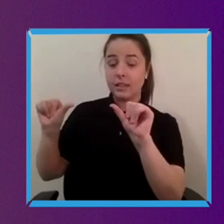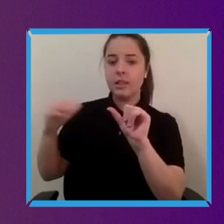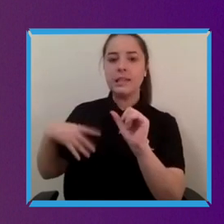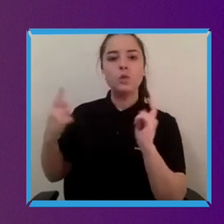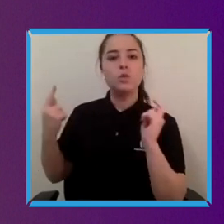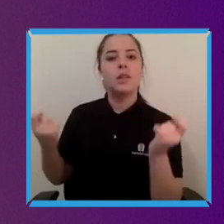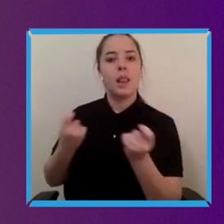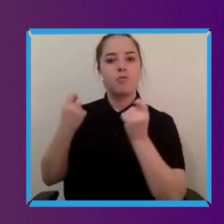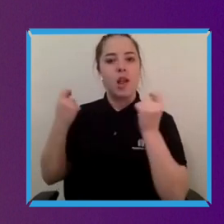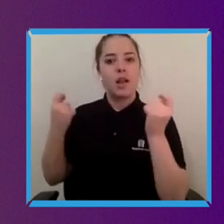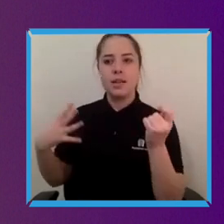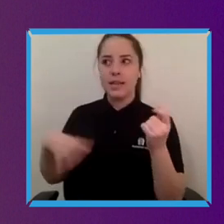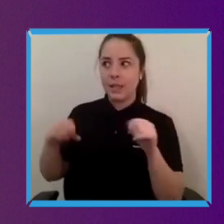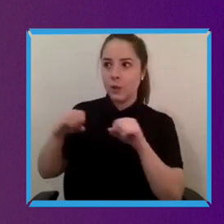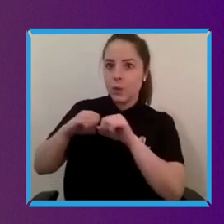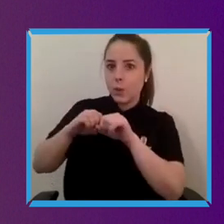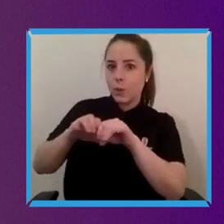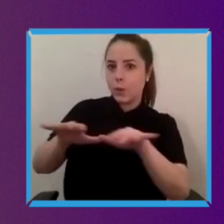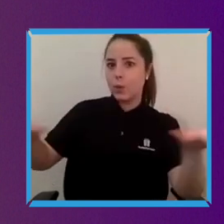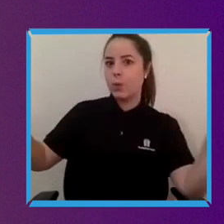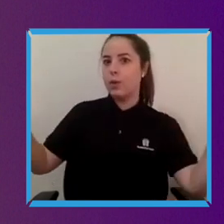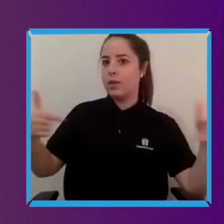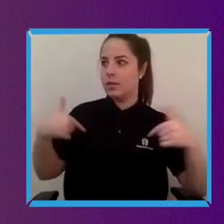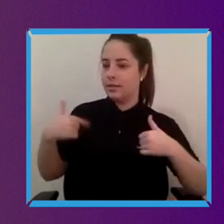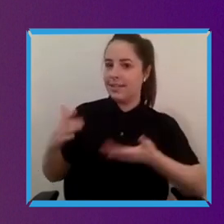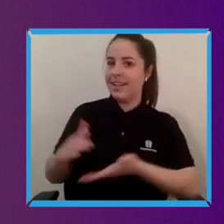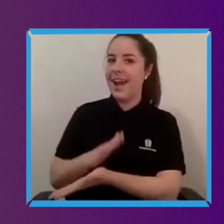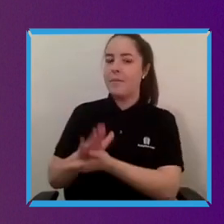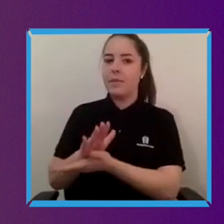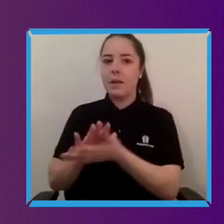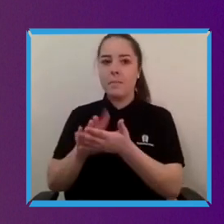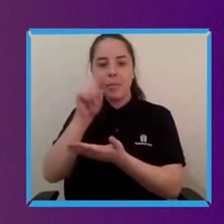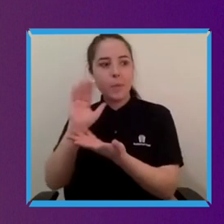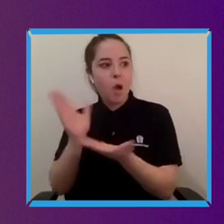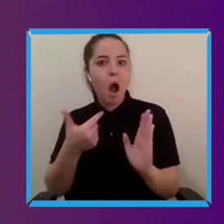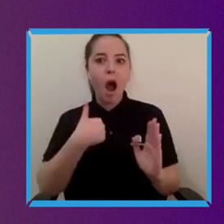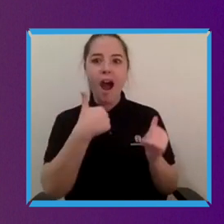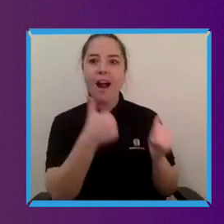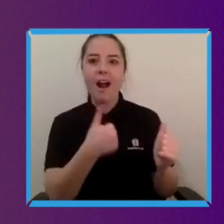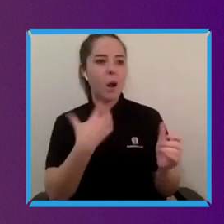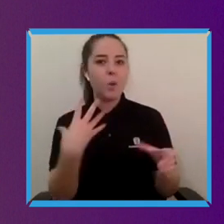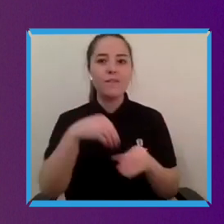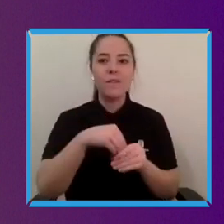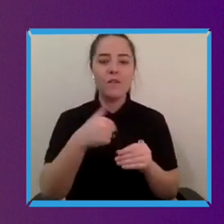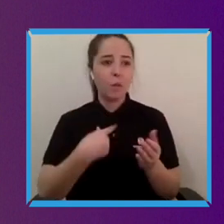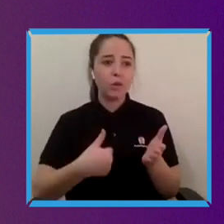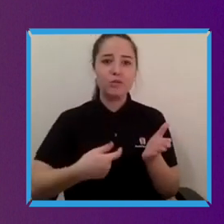creating that flywheel where it brings in more people who want to get involved and invest and support and starts that kind of